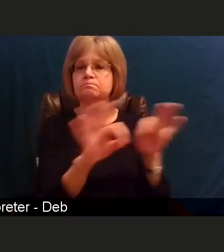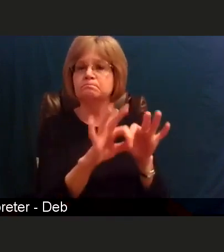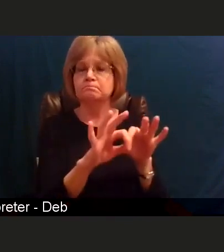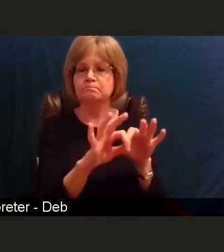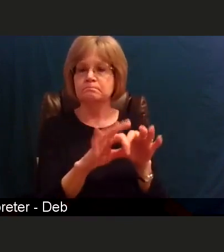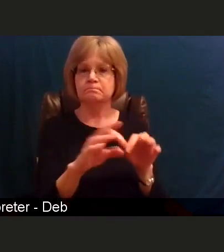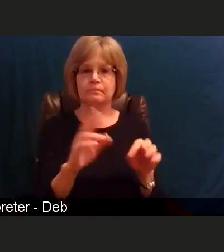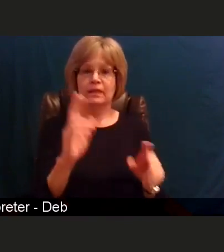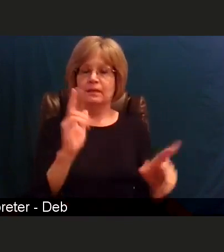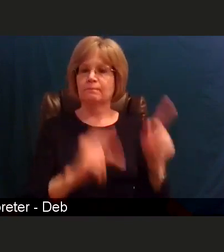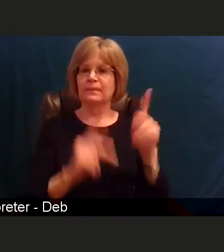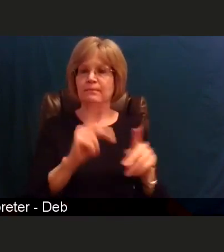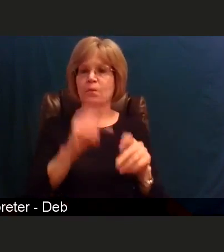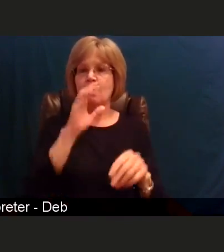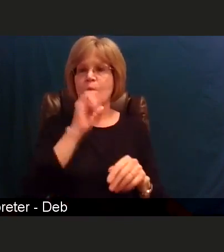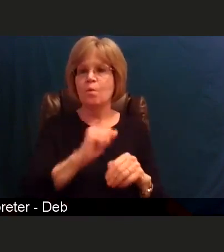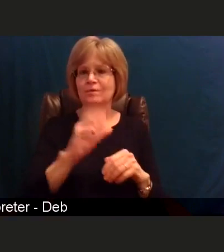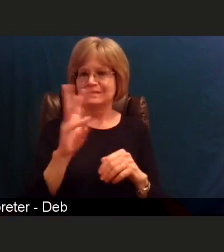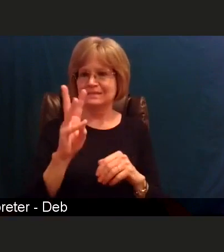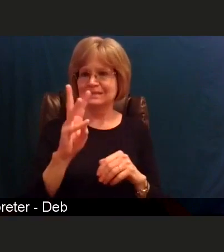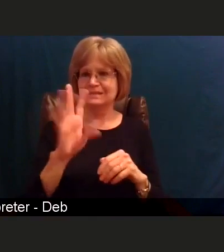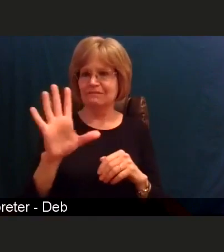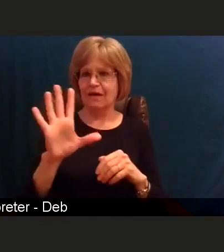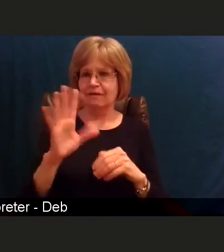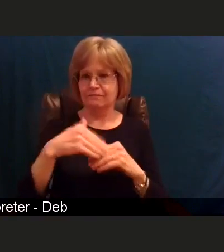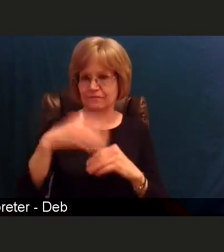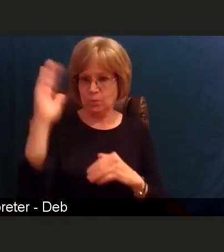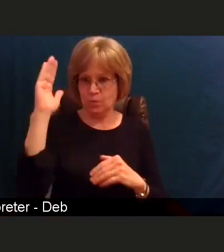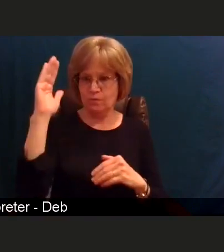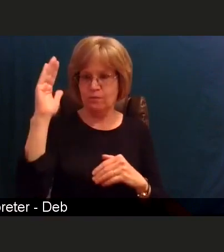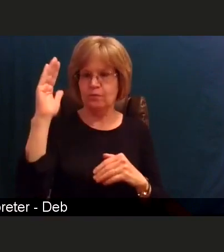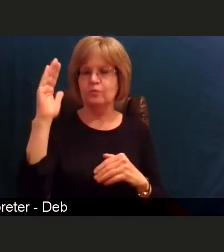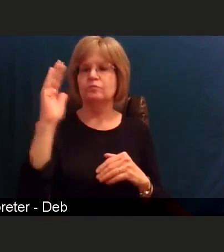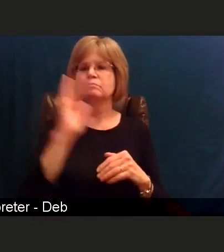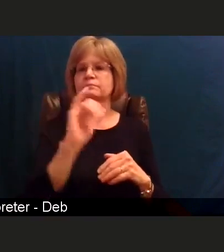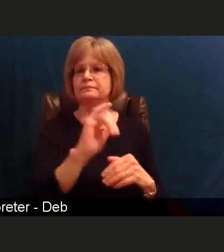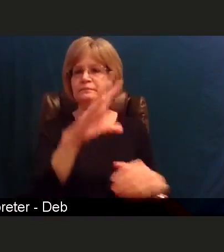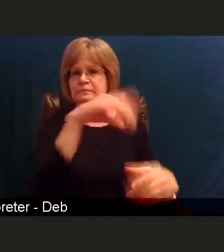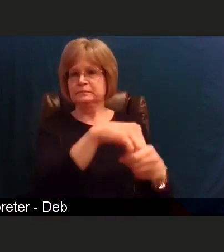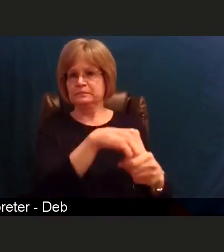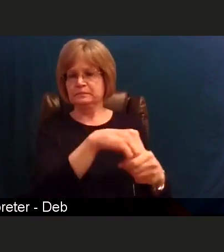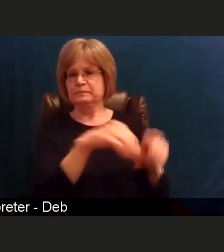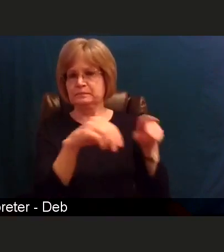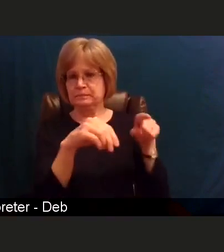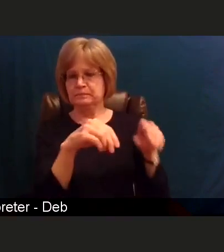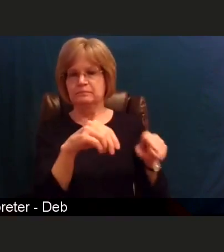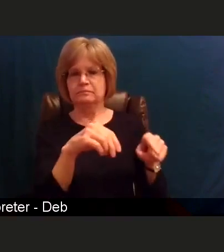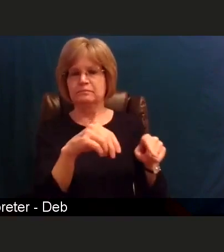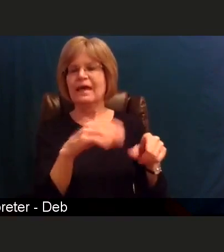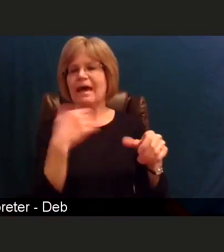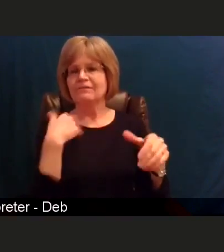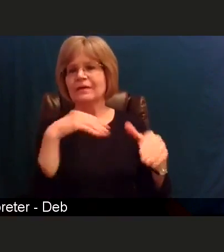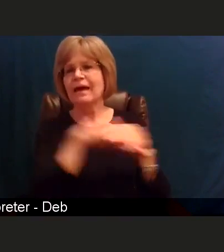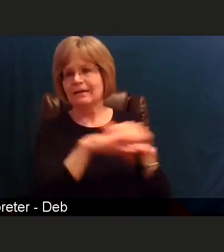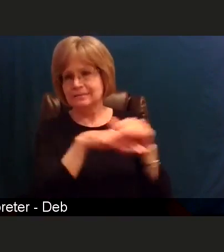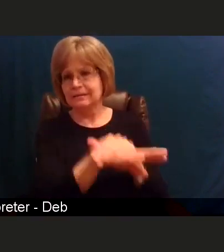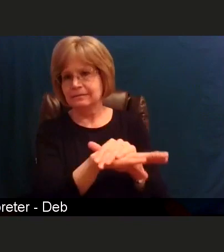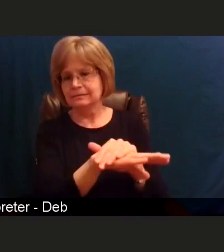are 65 years of age and older also start to have access to the COVID-19 vaccine.